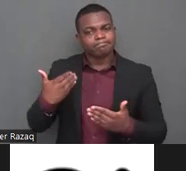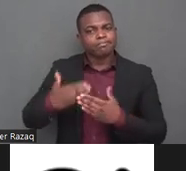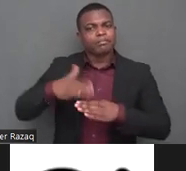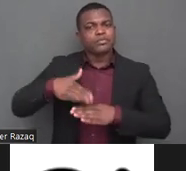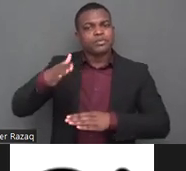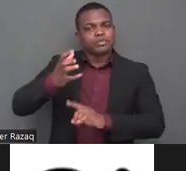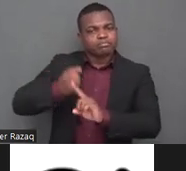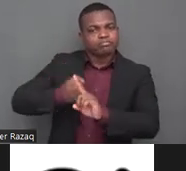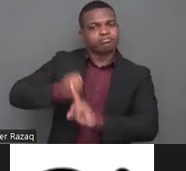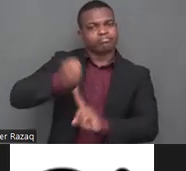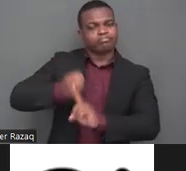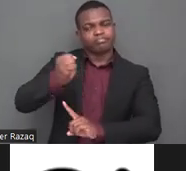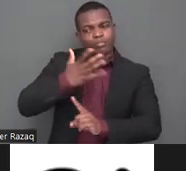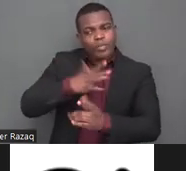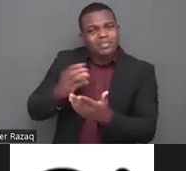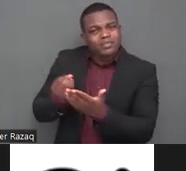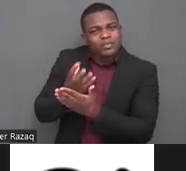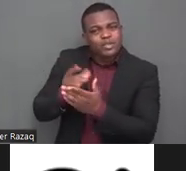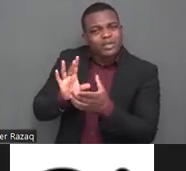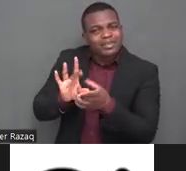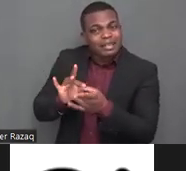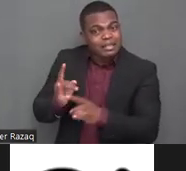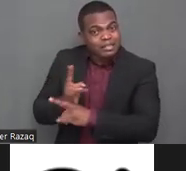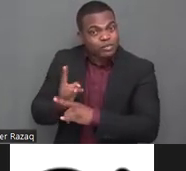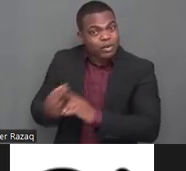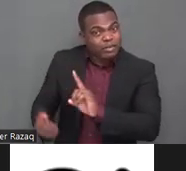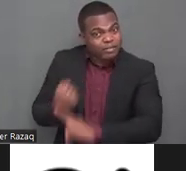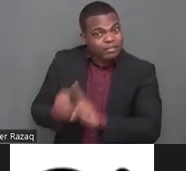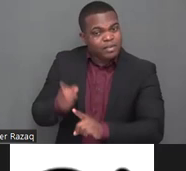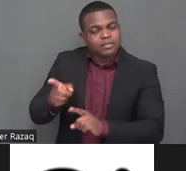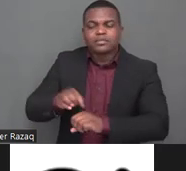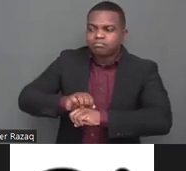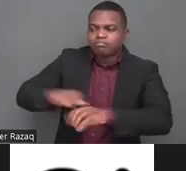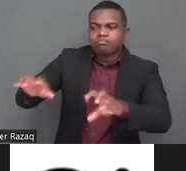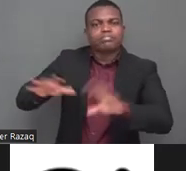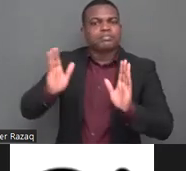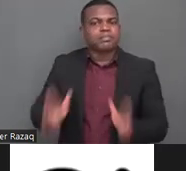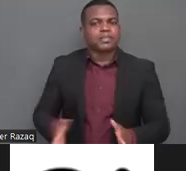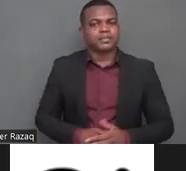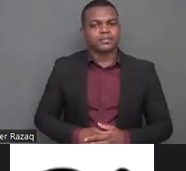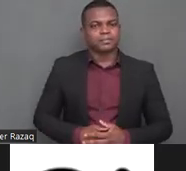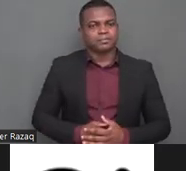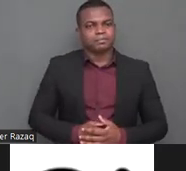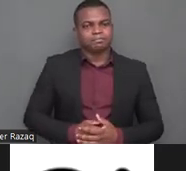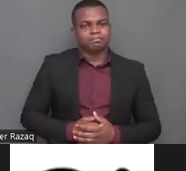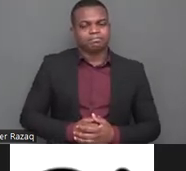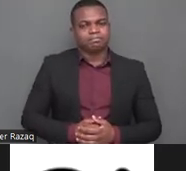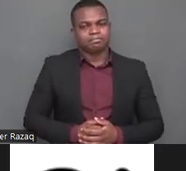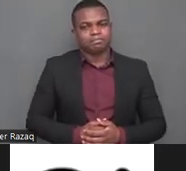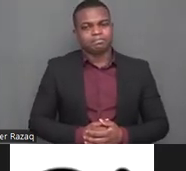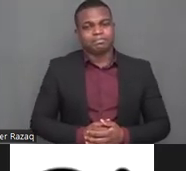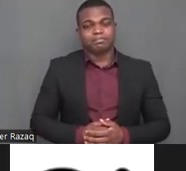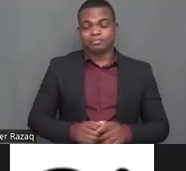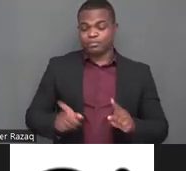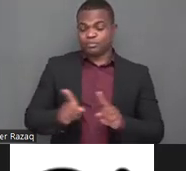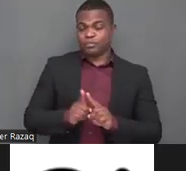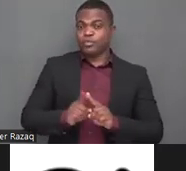violence yes yeah sexual violence yeah the bill of sexual violence before 2022 because in 2022